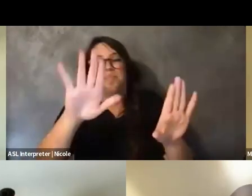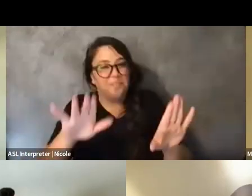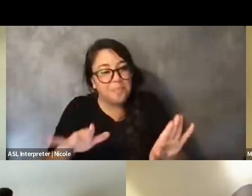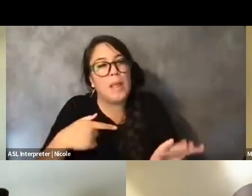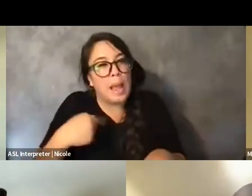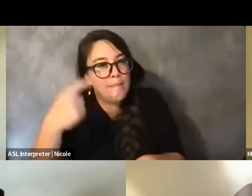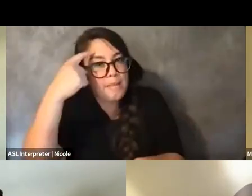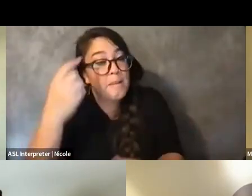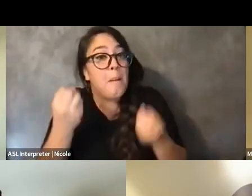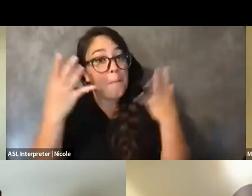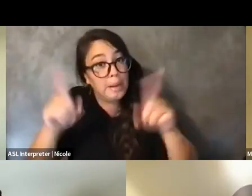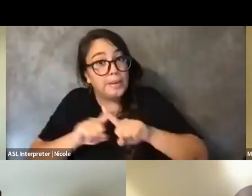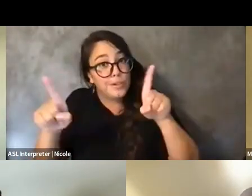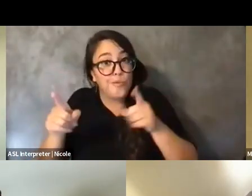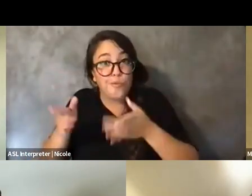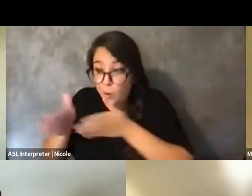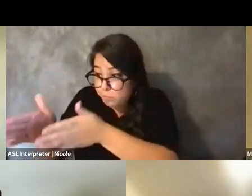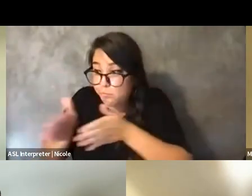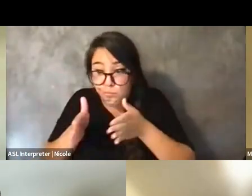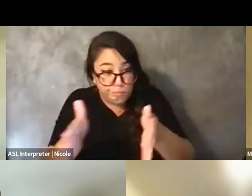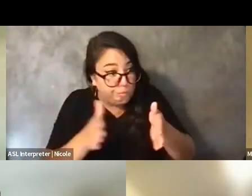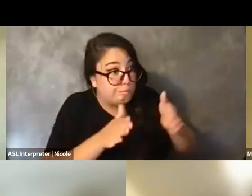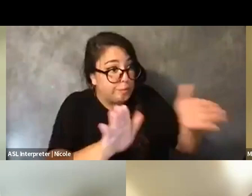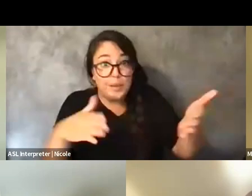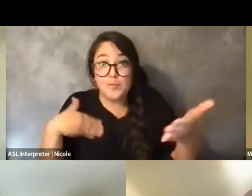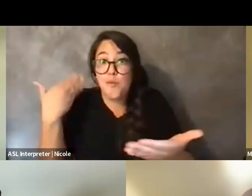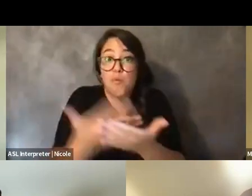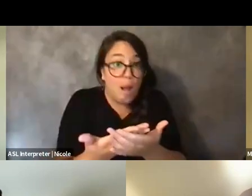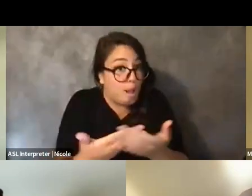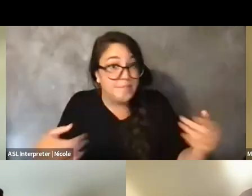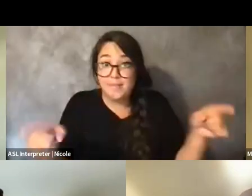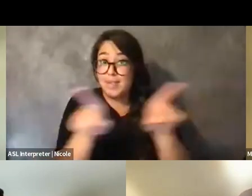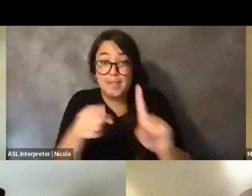But yeah, I think that there is many ways to, like, arrive at the same point.